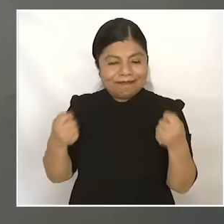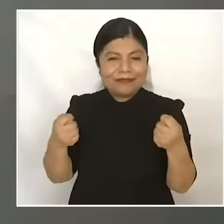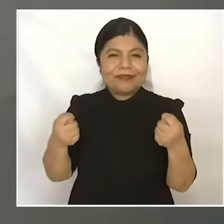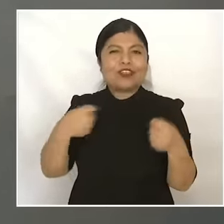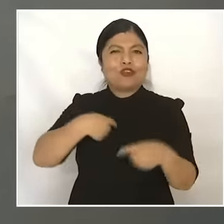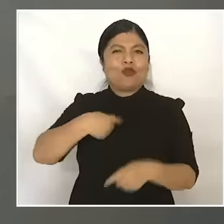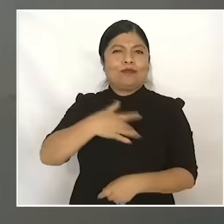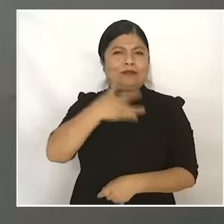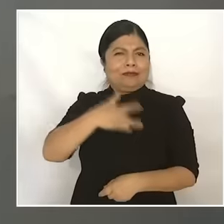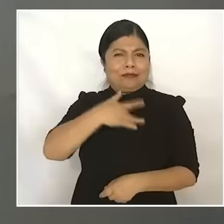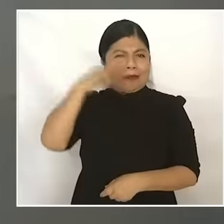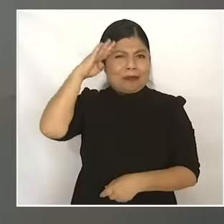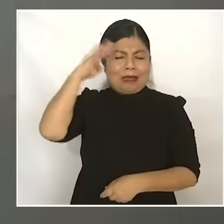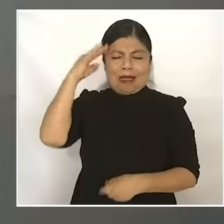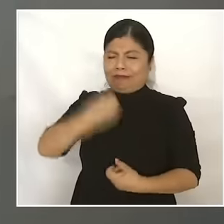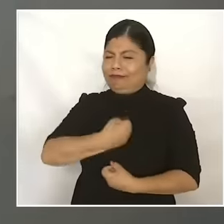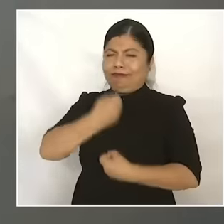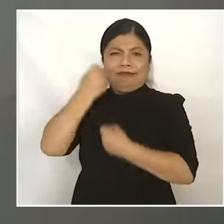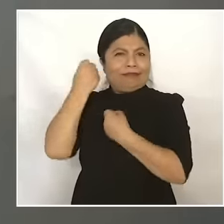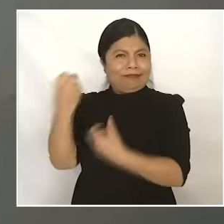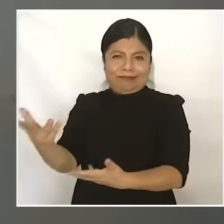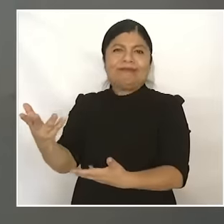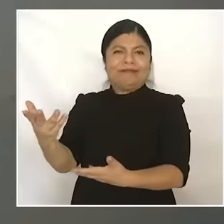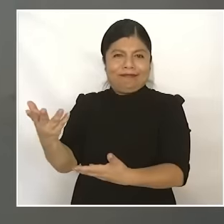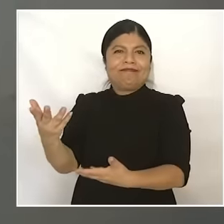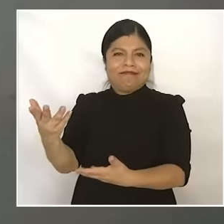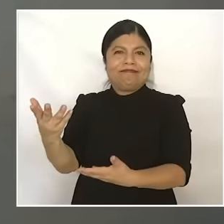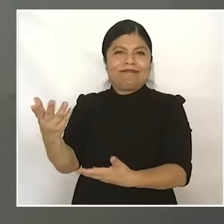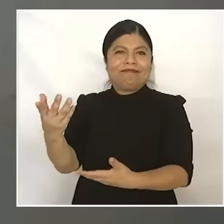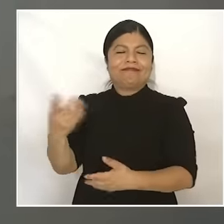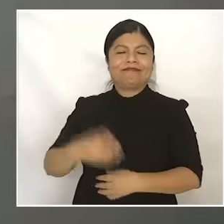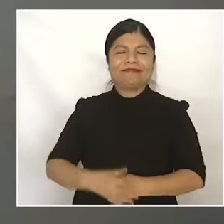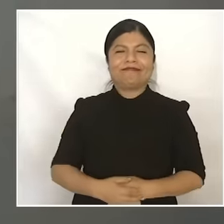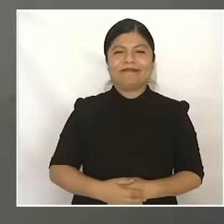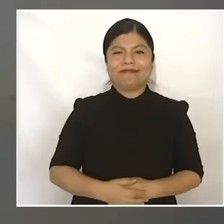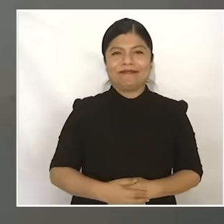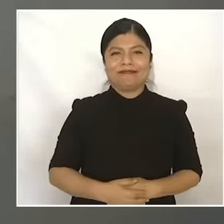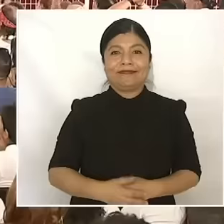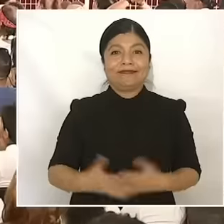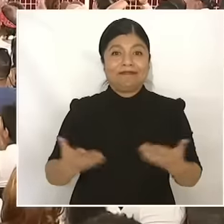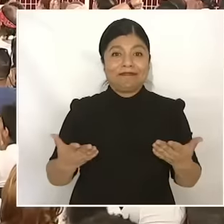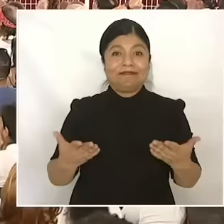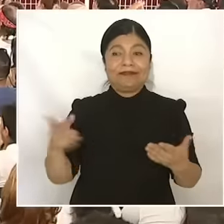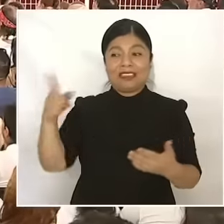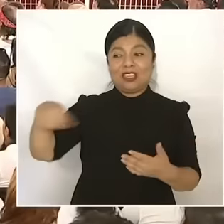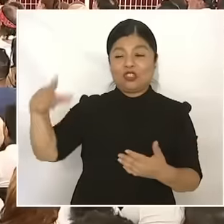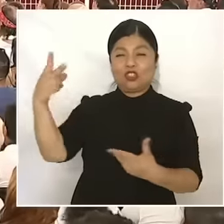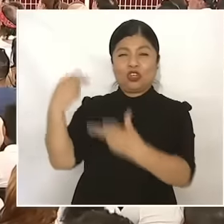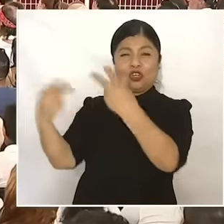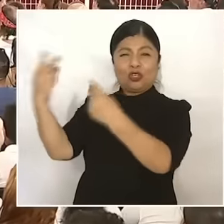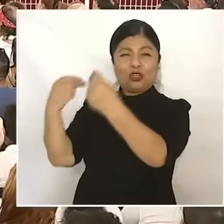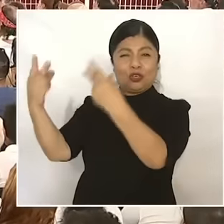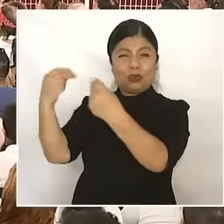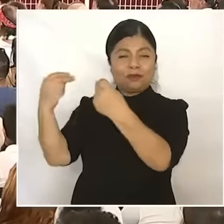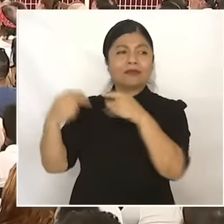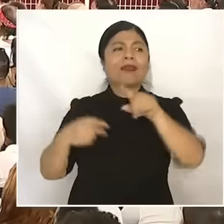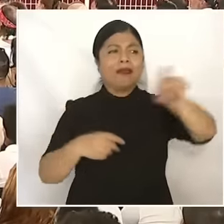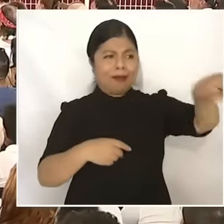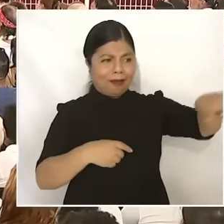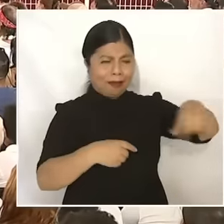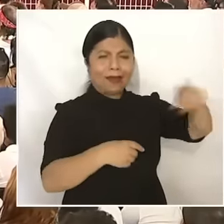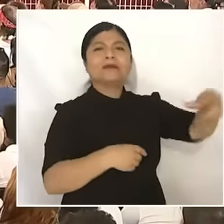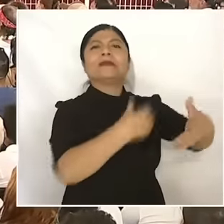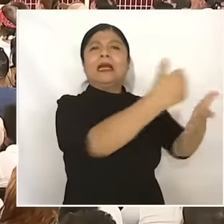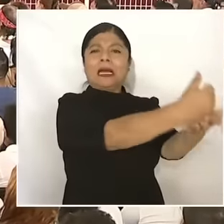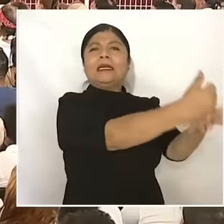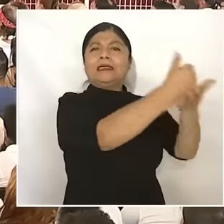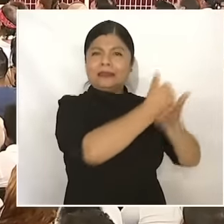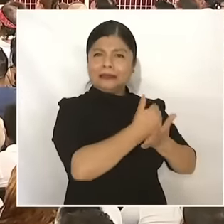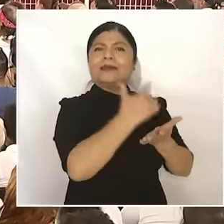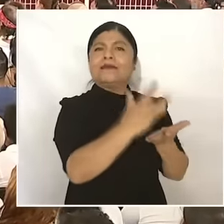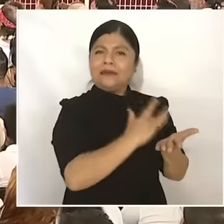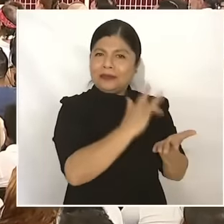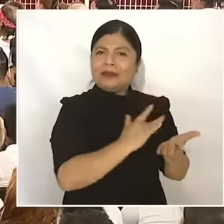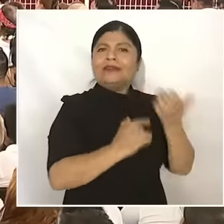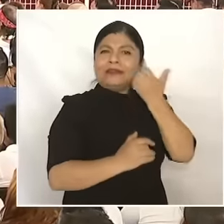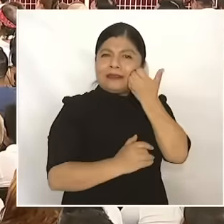I think well the people helped but the construction workers watch